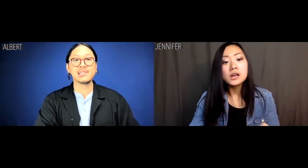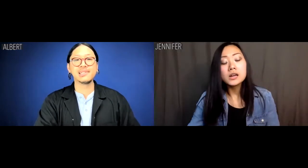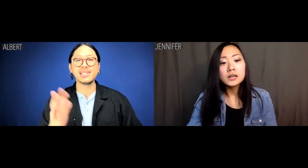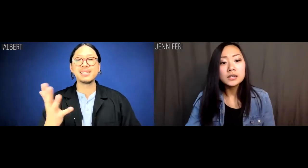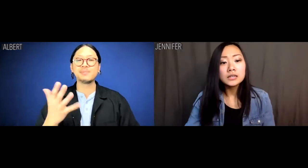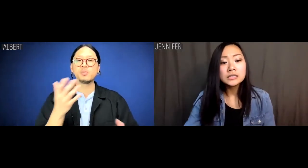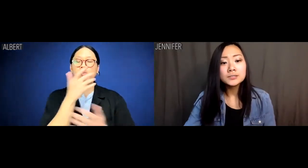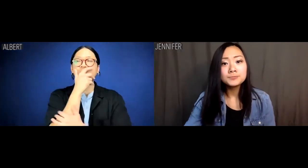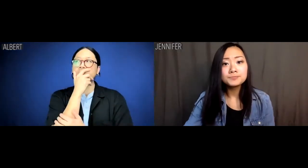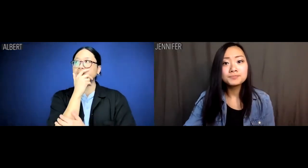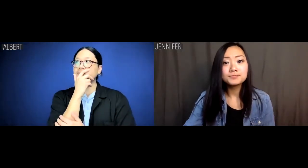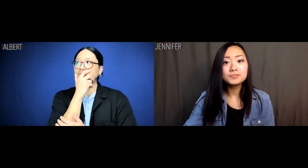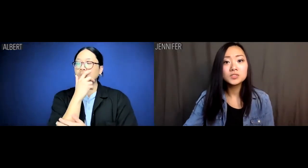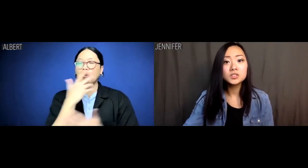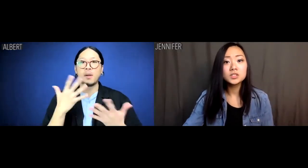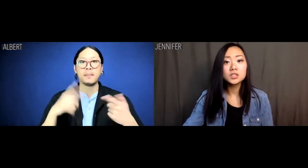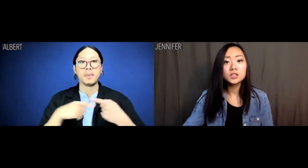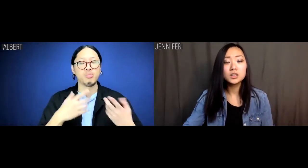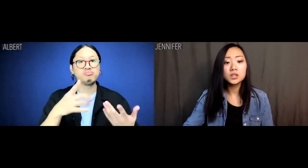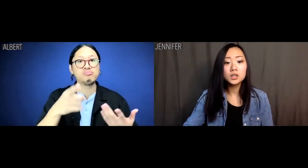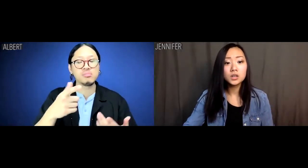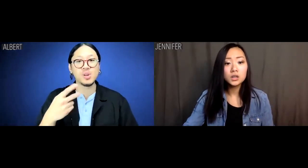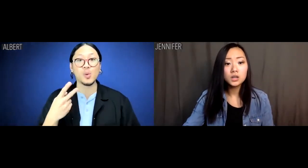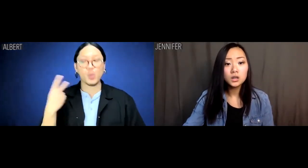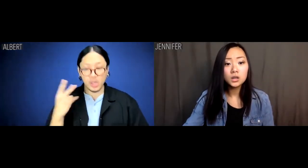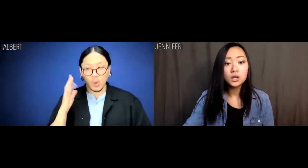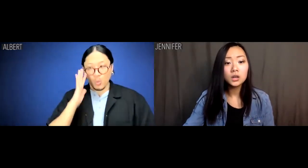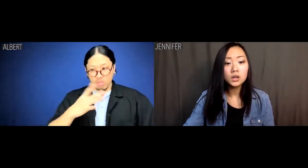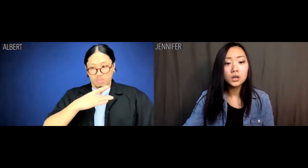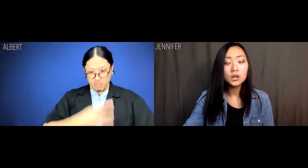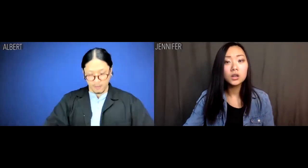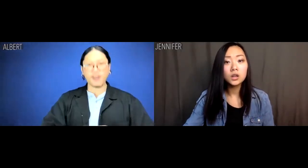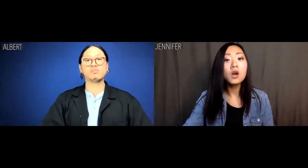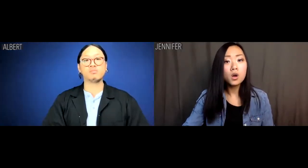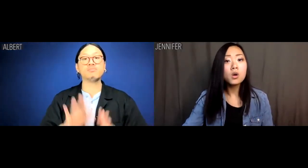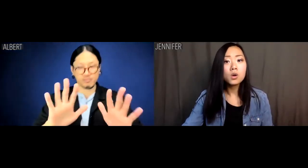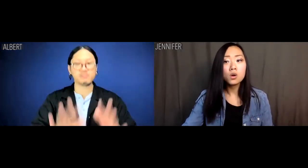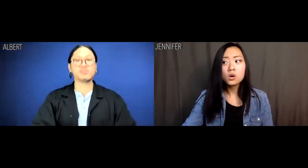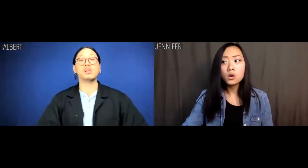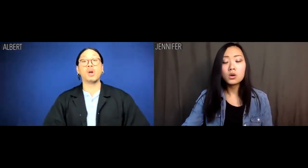Albert: How about "we'd like."